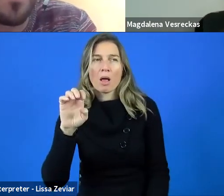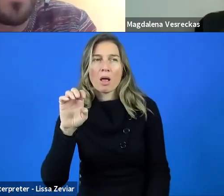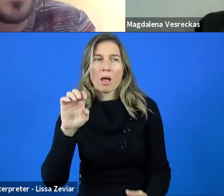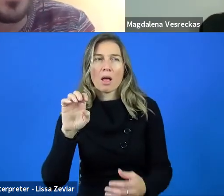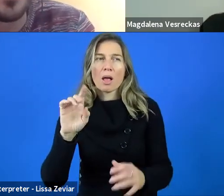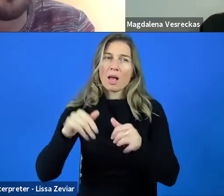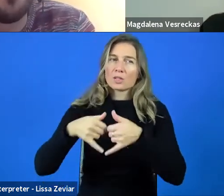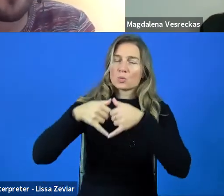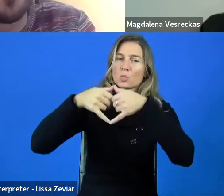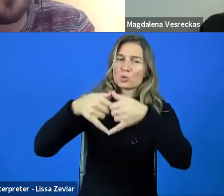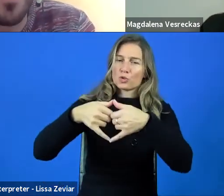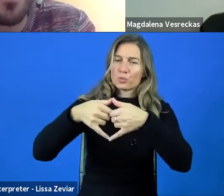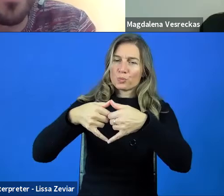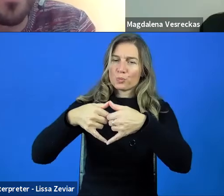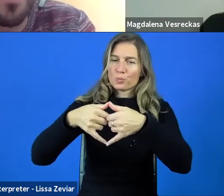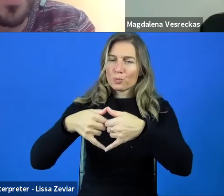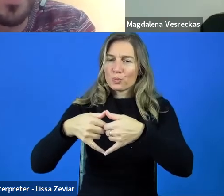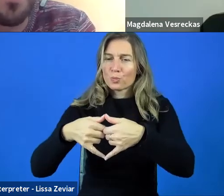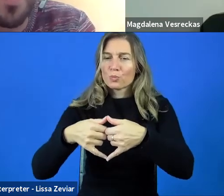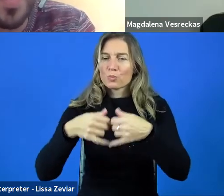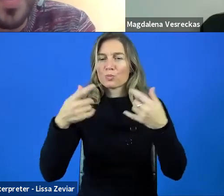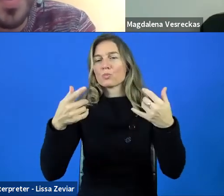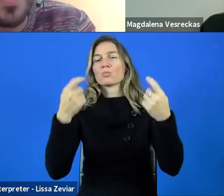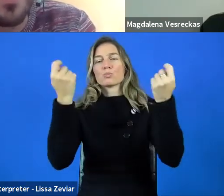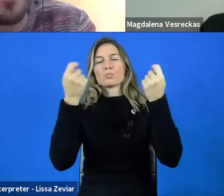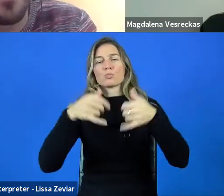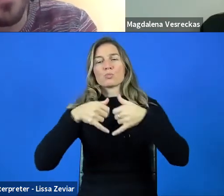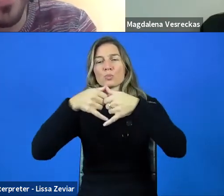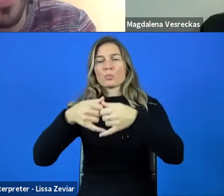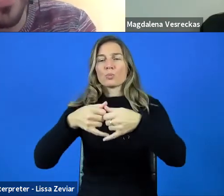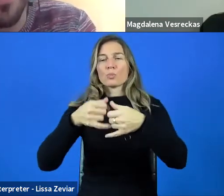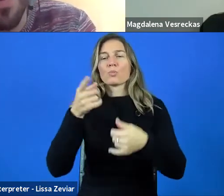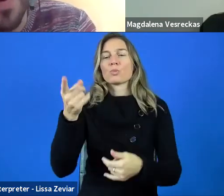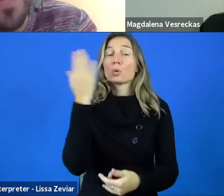an awards ceremony to the student who won this year's scholarship.